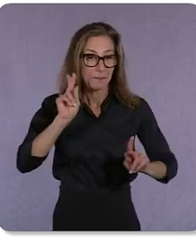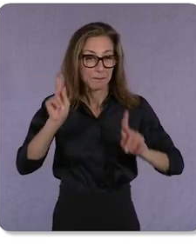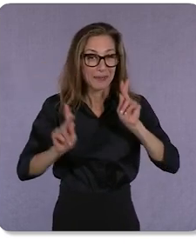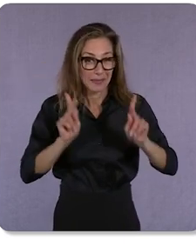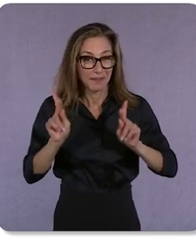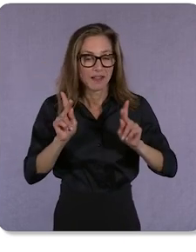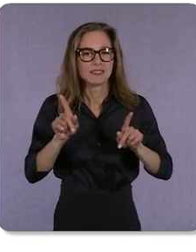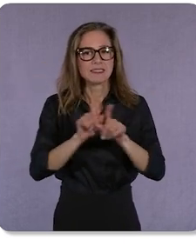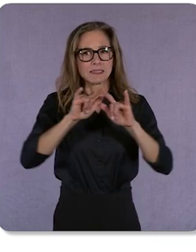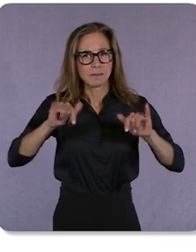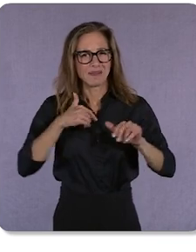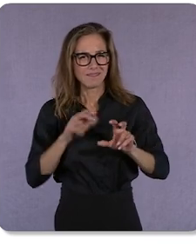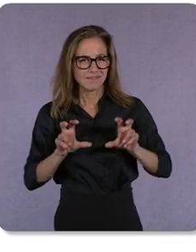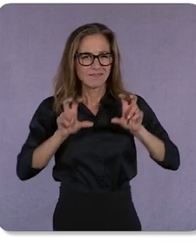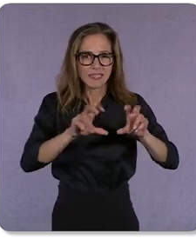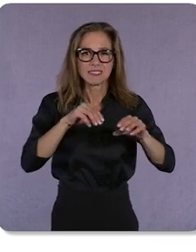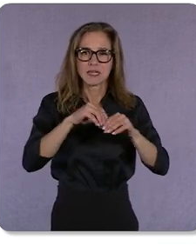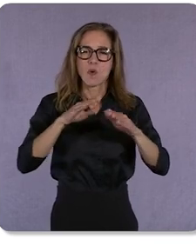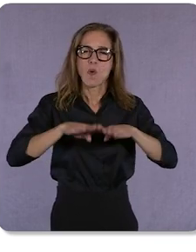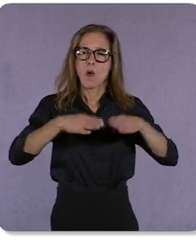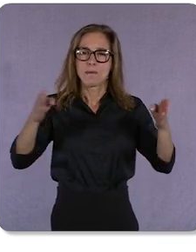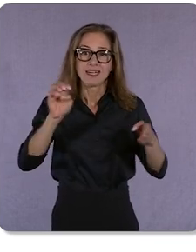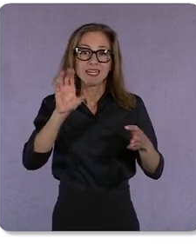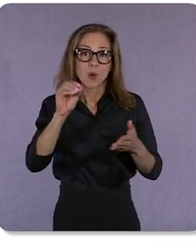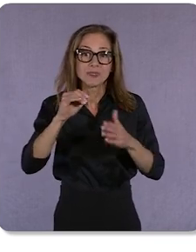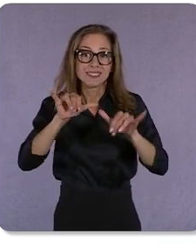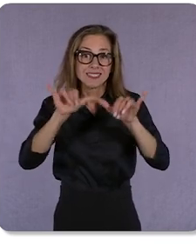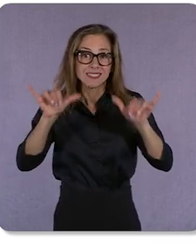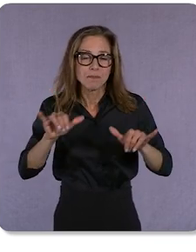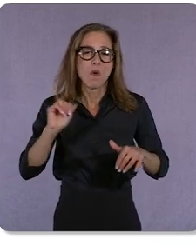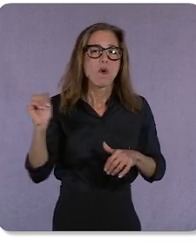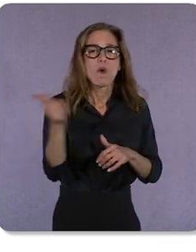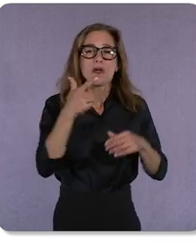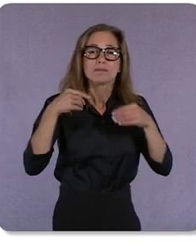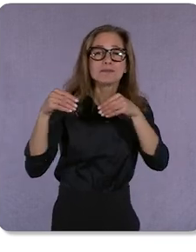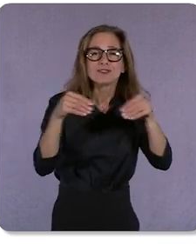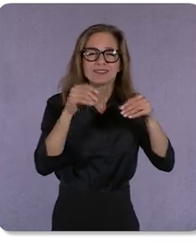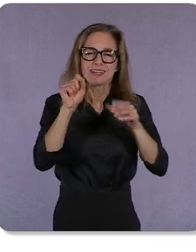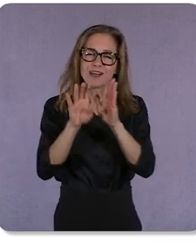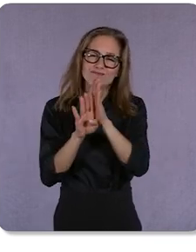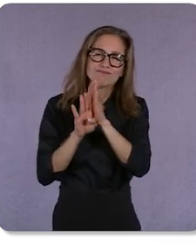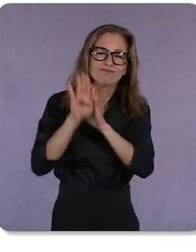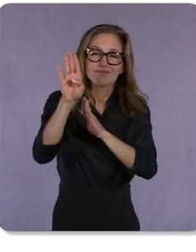building an open ecosystem where ALL merchants can flourish, ...from the world’s largest retailers